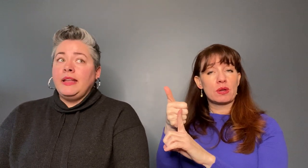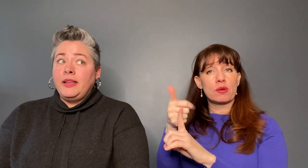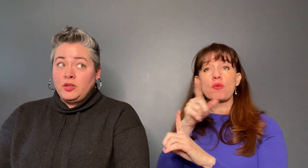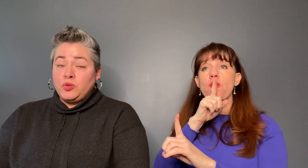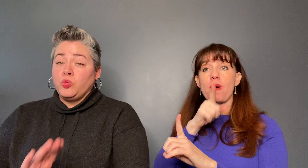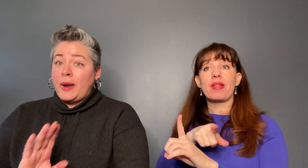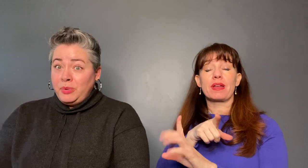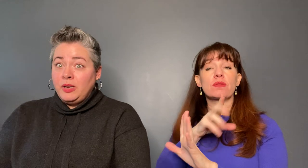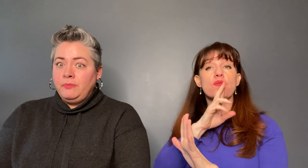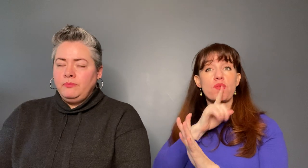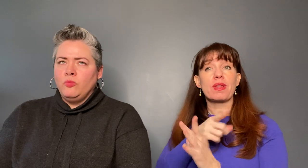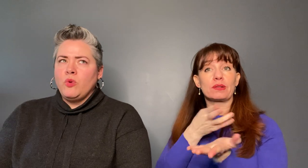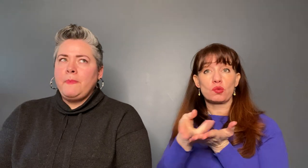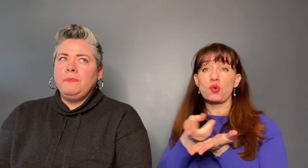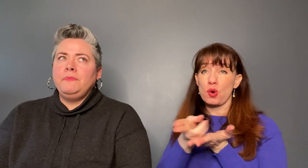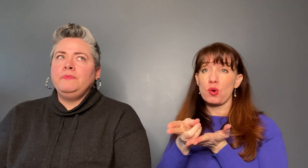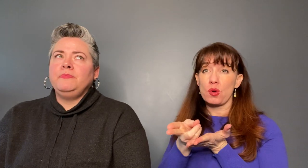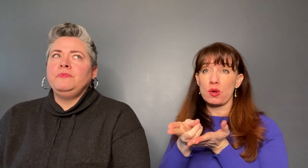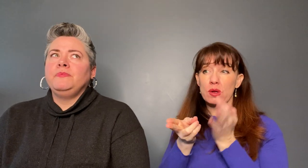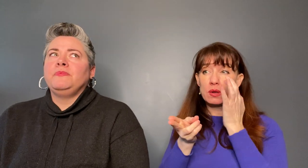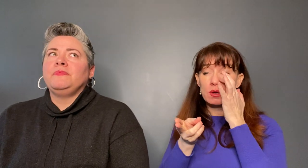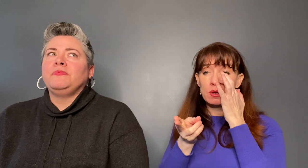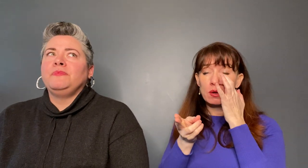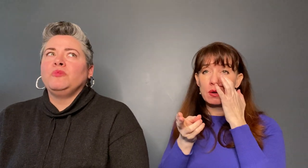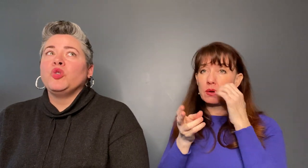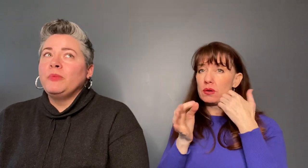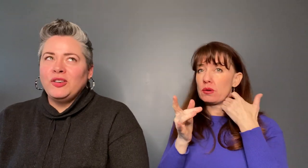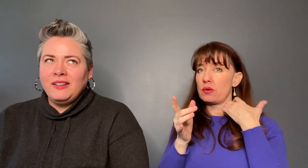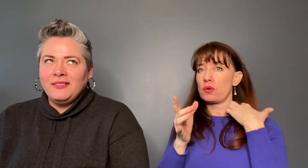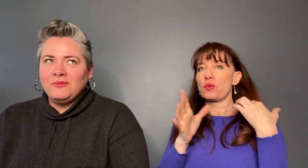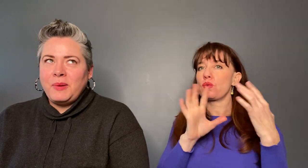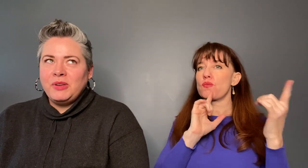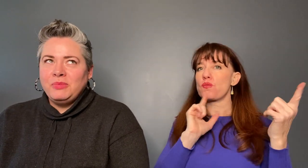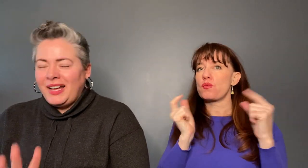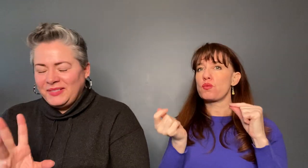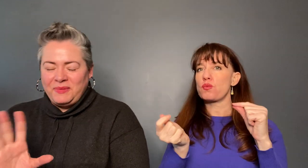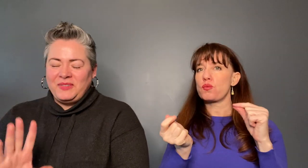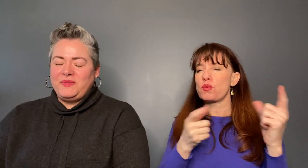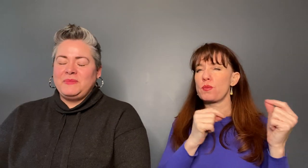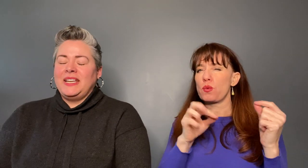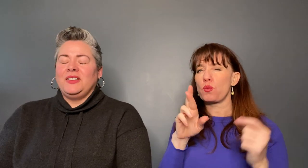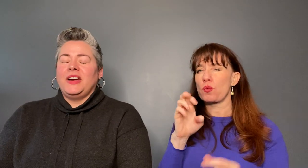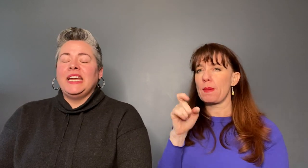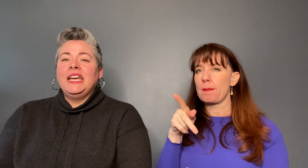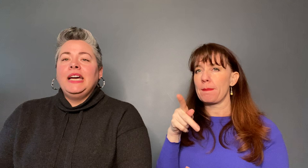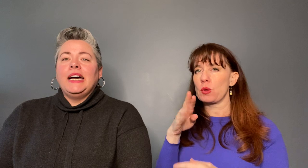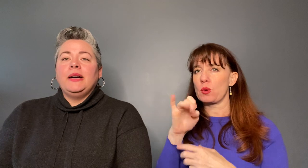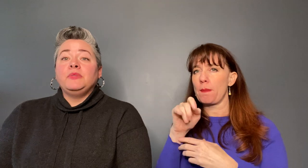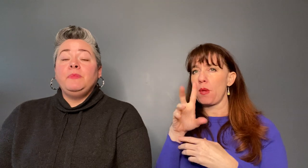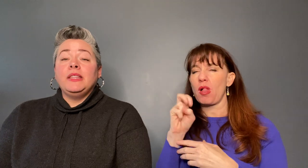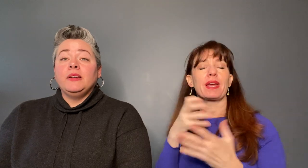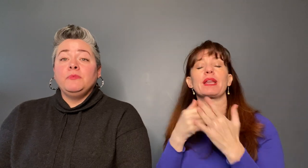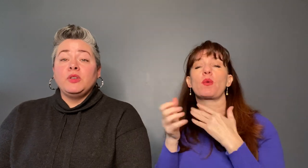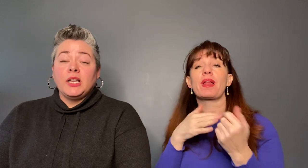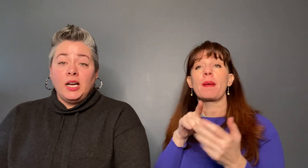be and there is rep.. reut... reputable I don't know if I'm saying that right, to